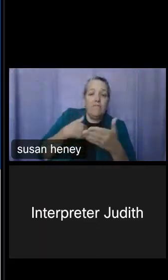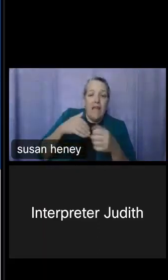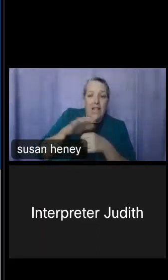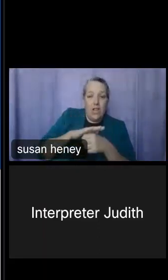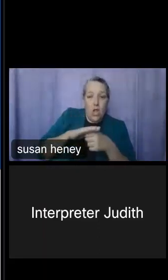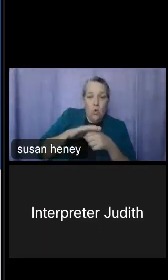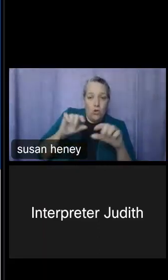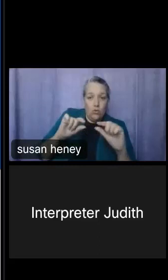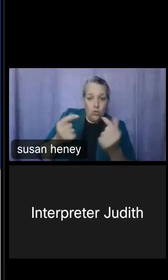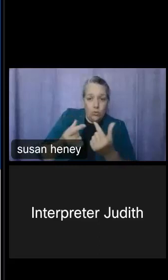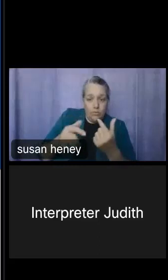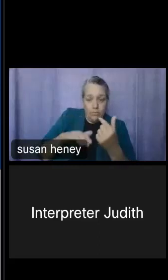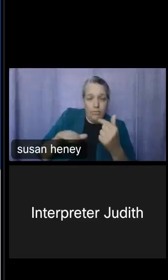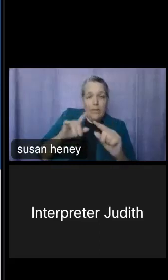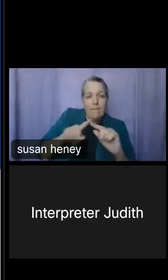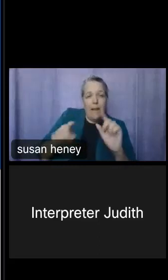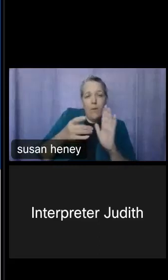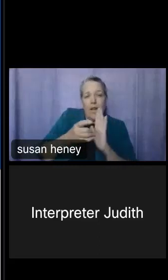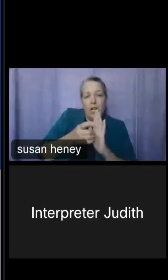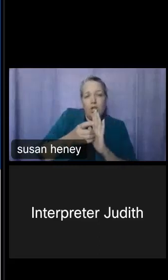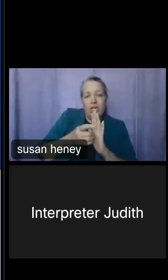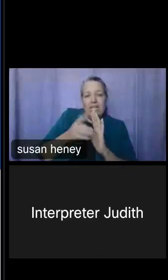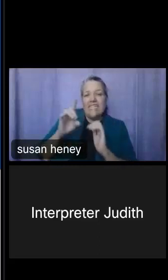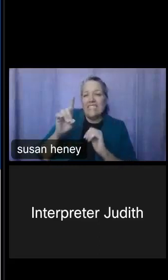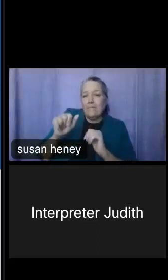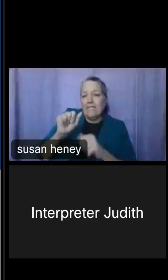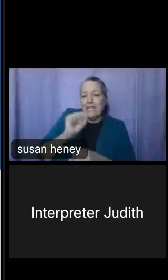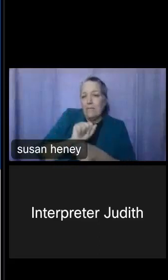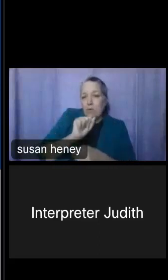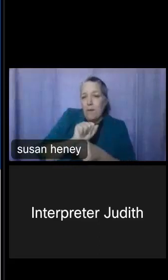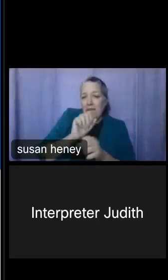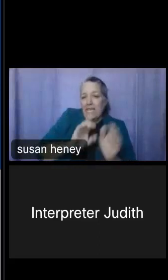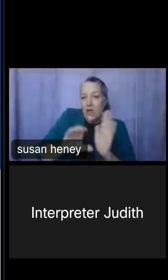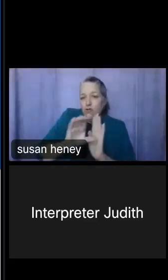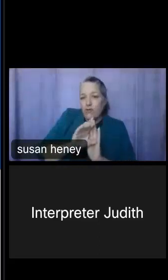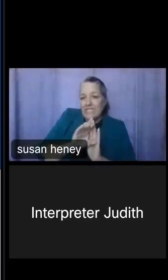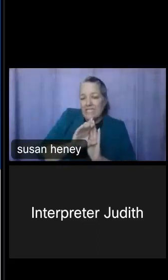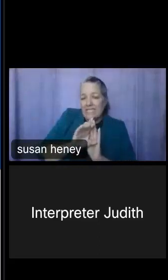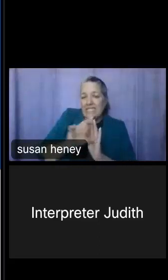at disability employment characteristics, specifically for looking at how many people